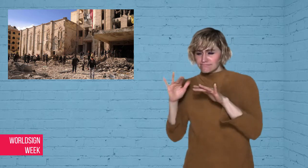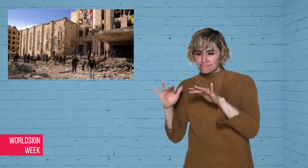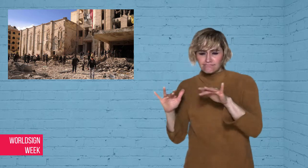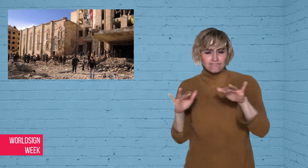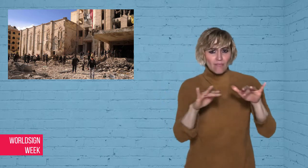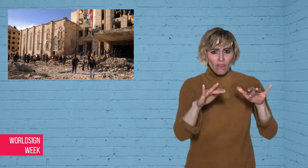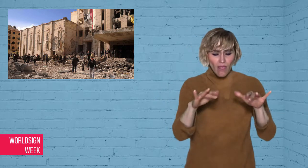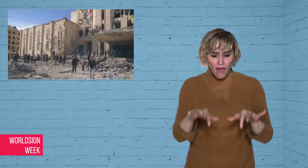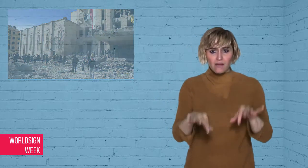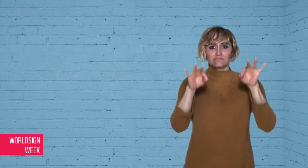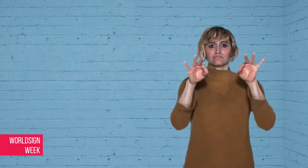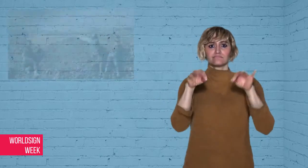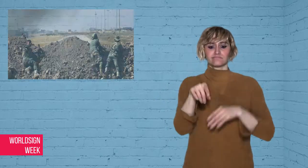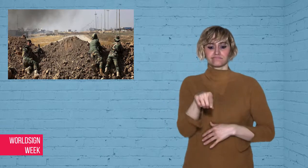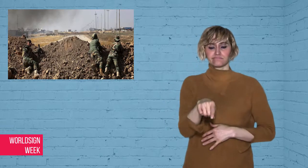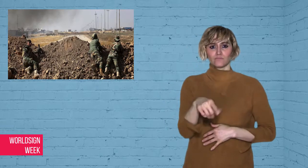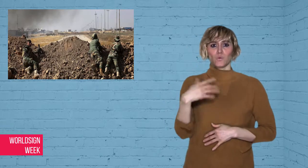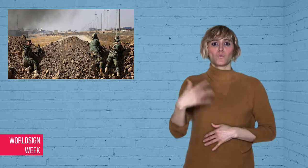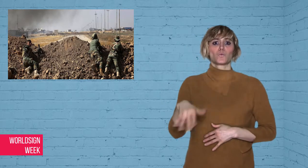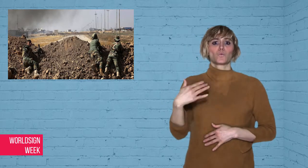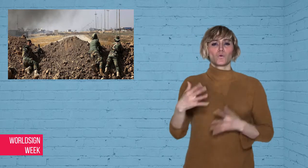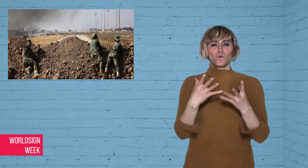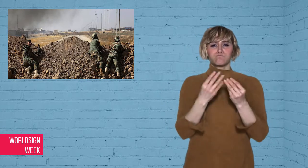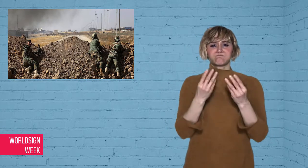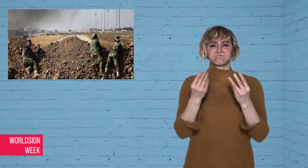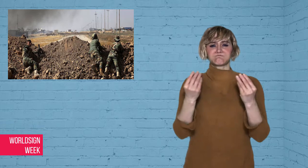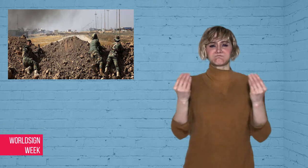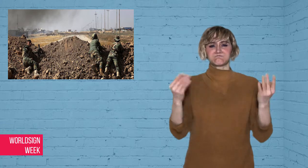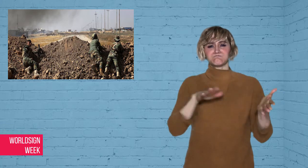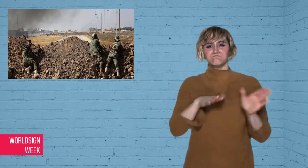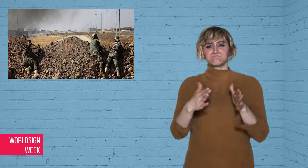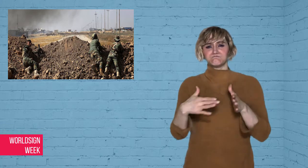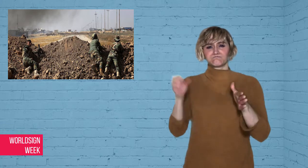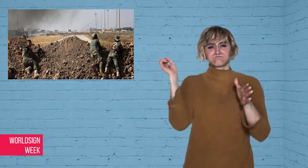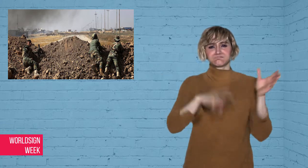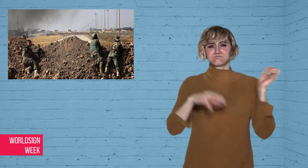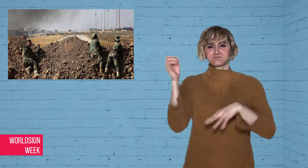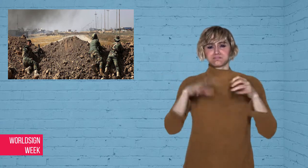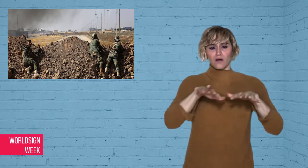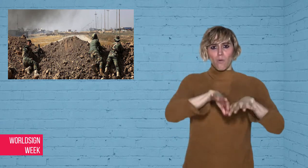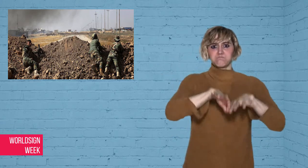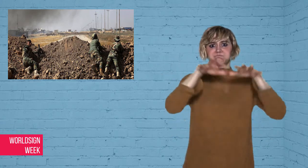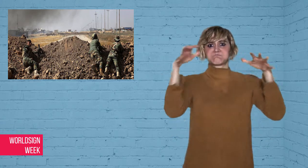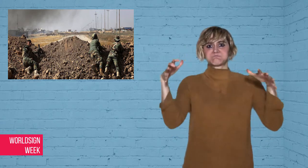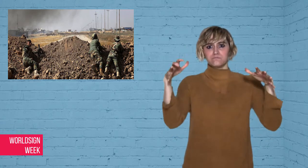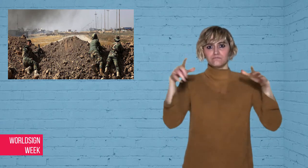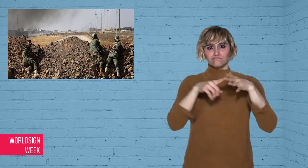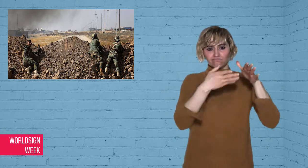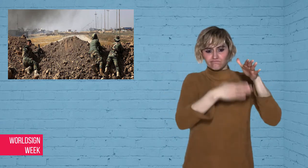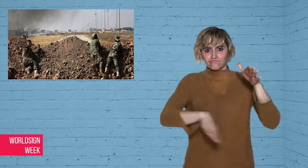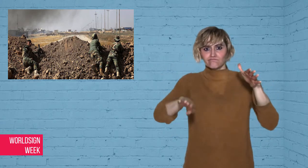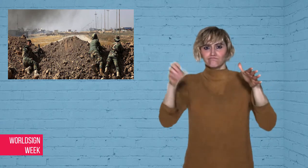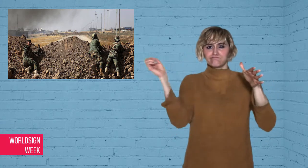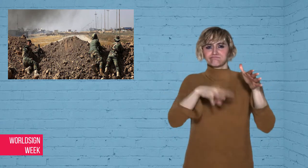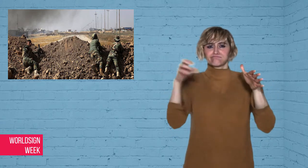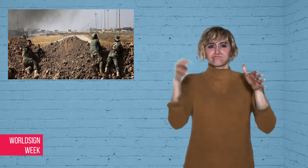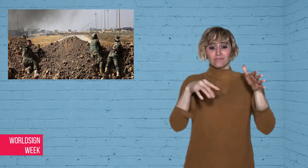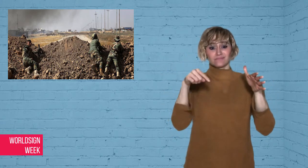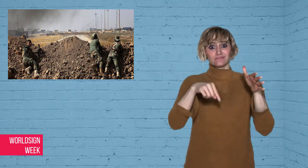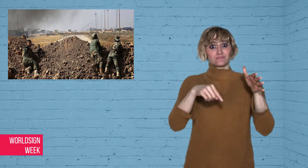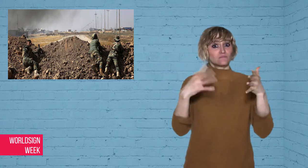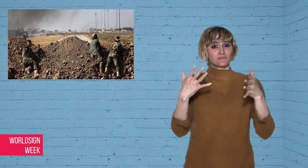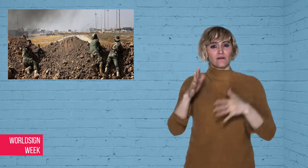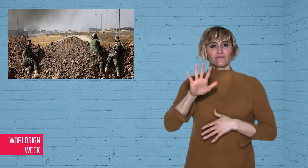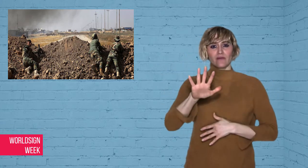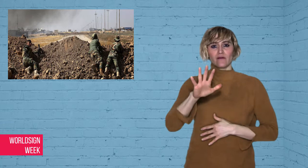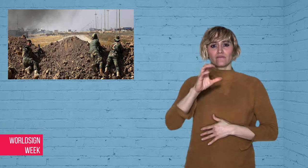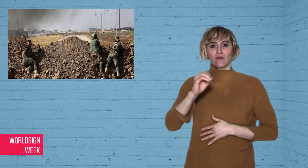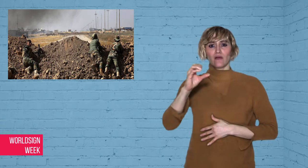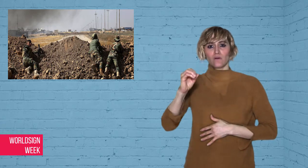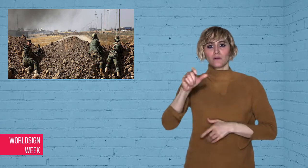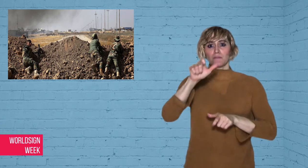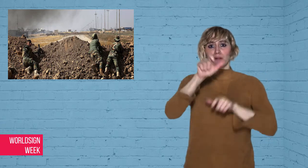was found but it was not the first one.